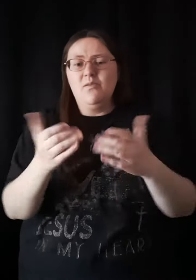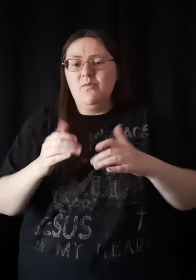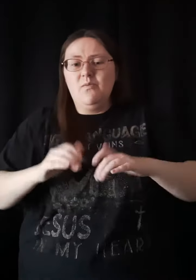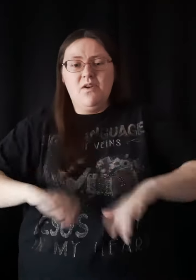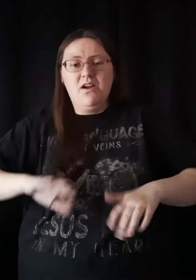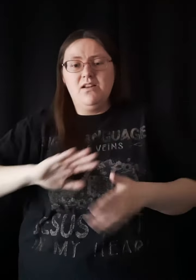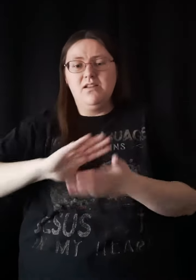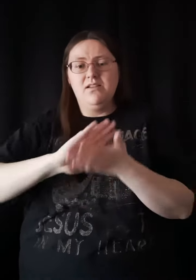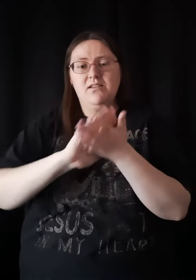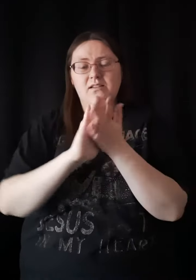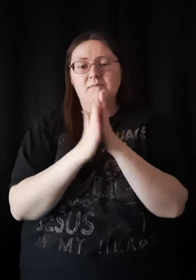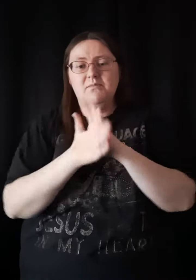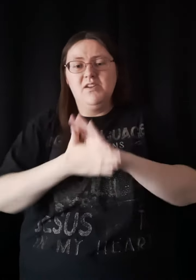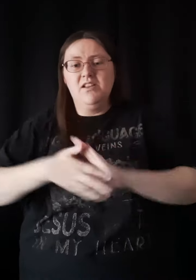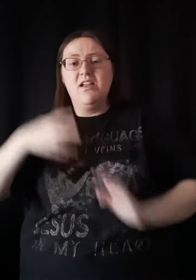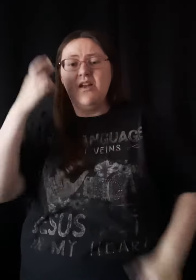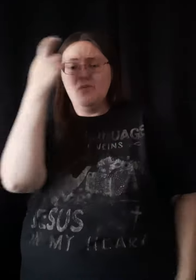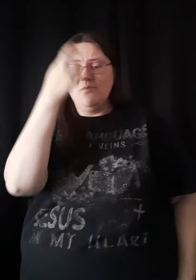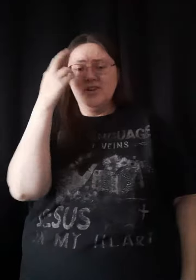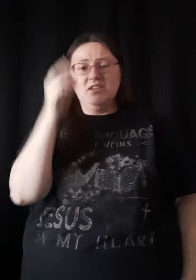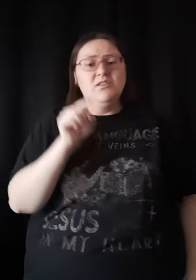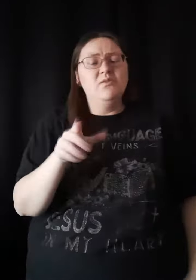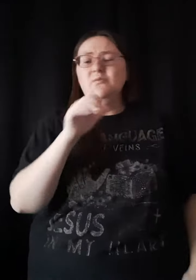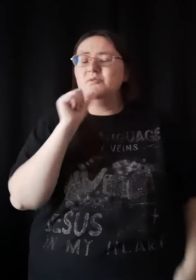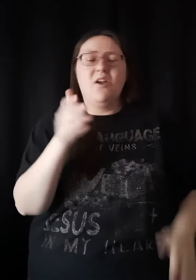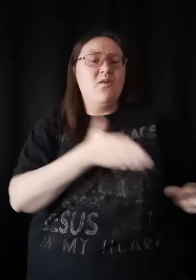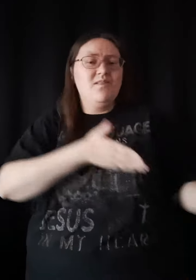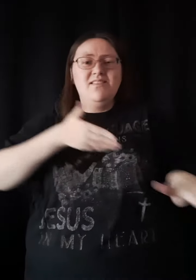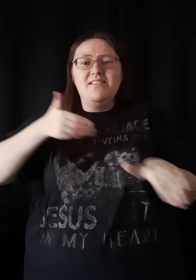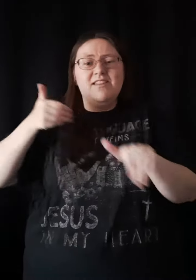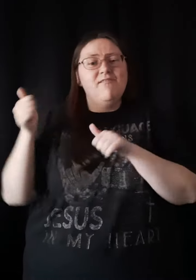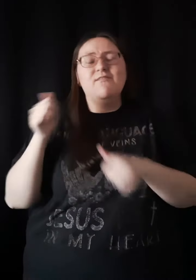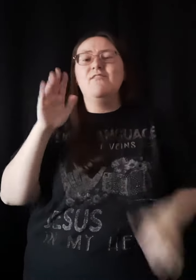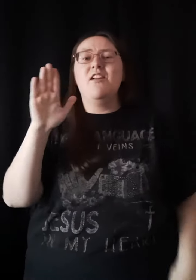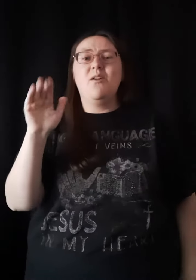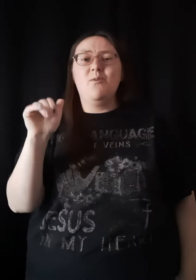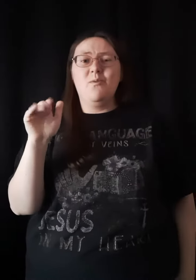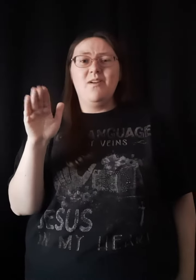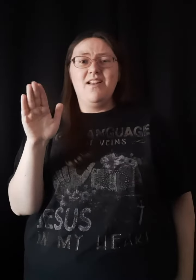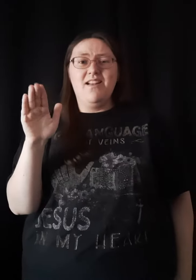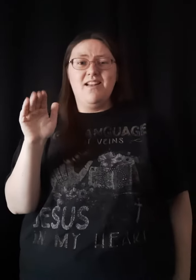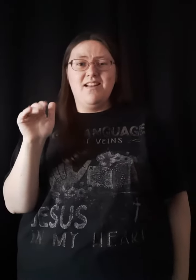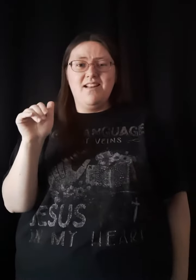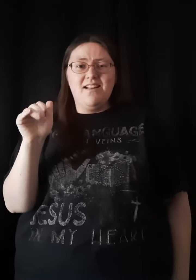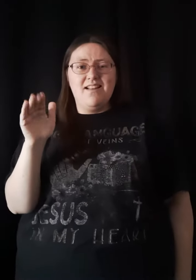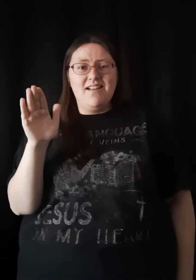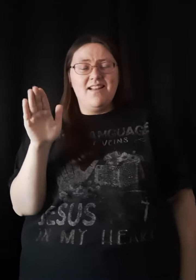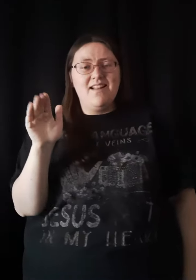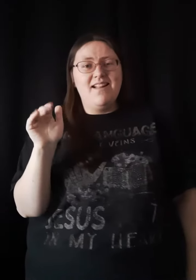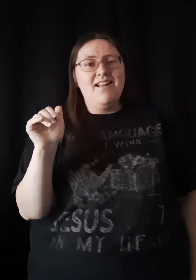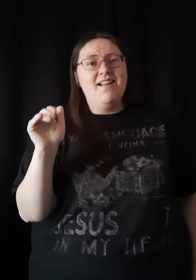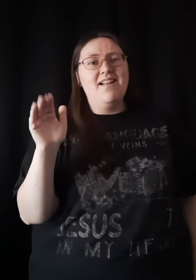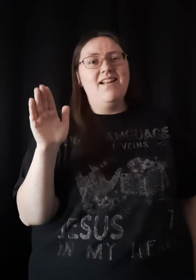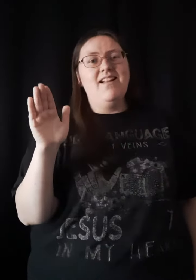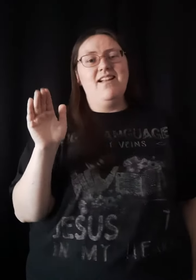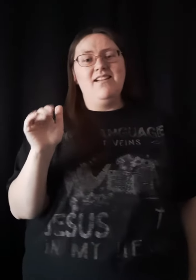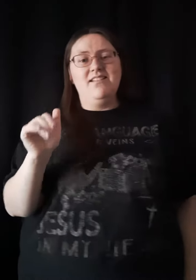The reason you don't leave Farewell